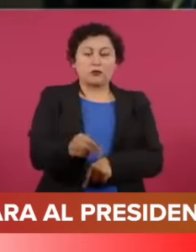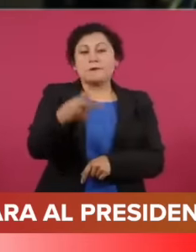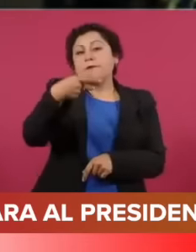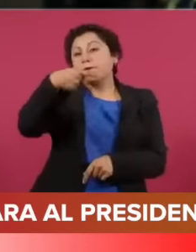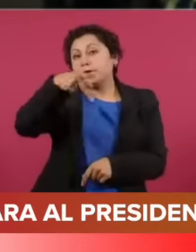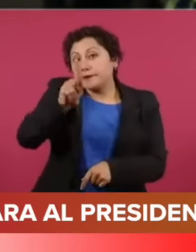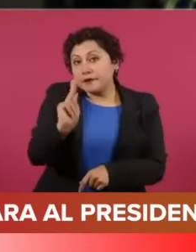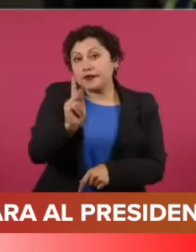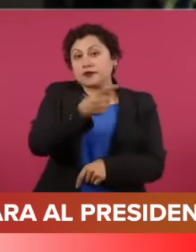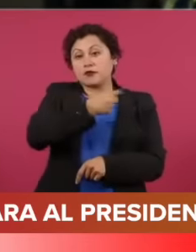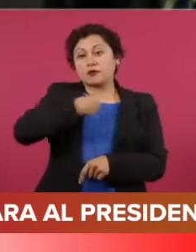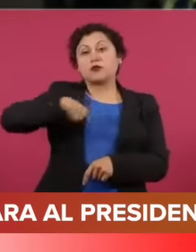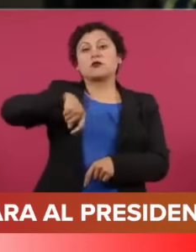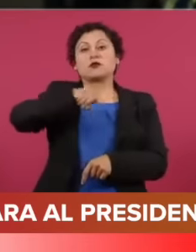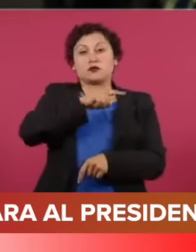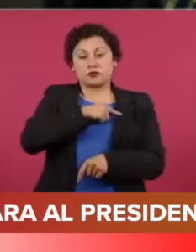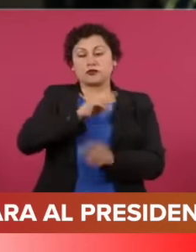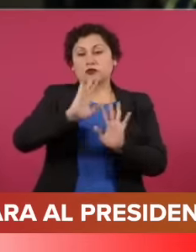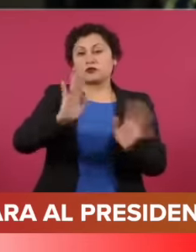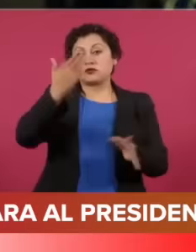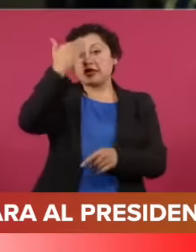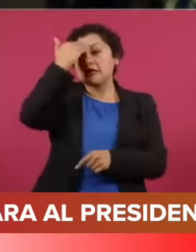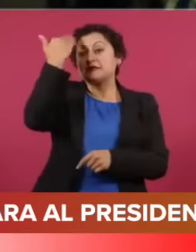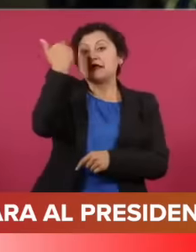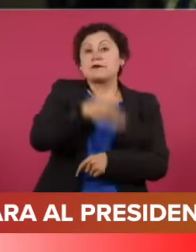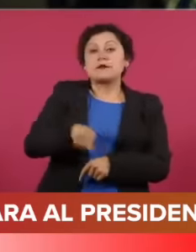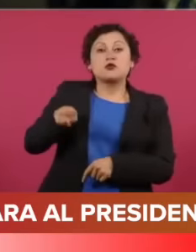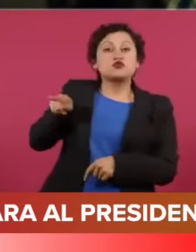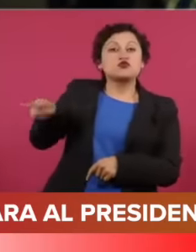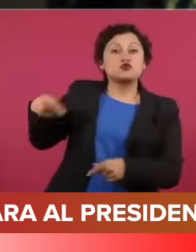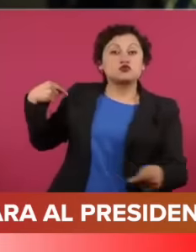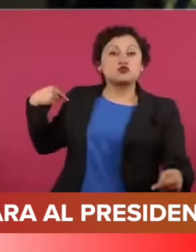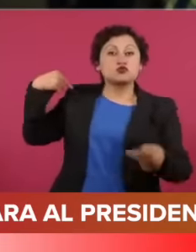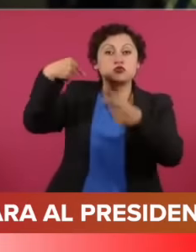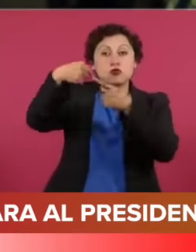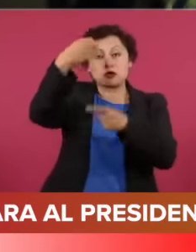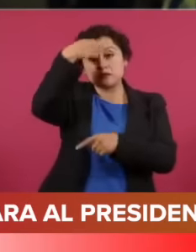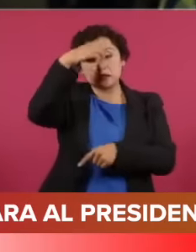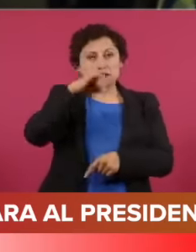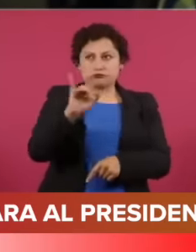the entire career that barlet has had Eh Well For many years, for example, in the PR, it had but